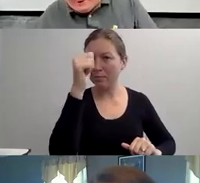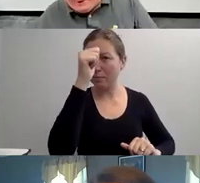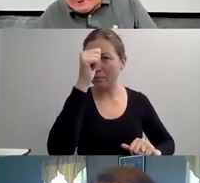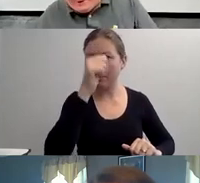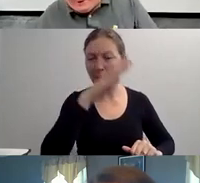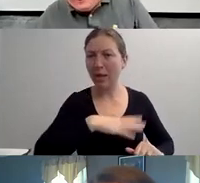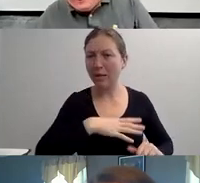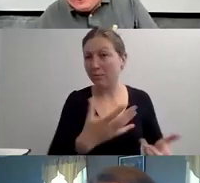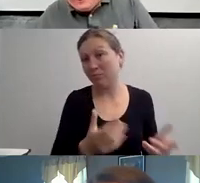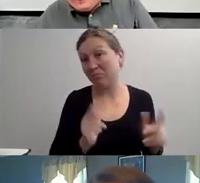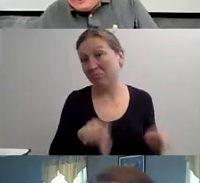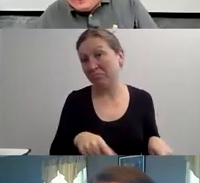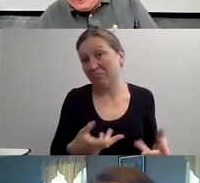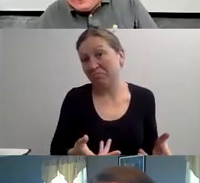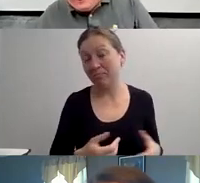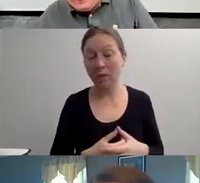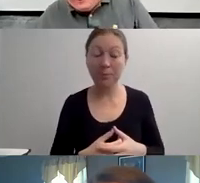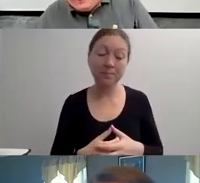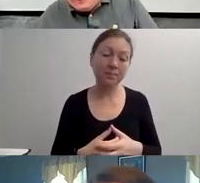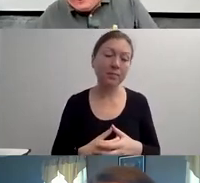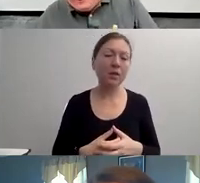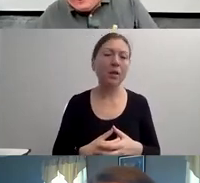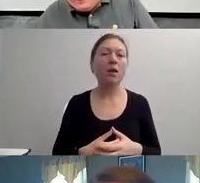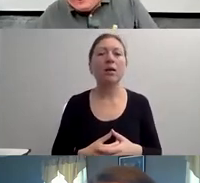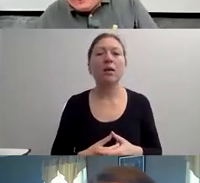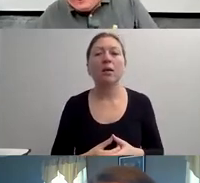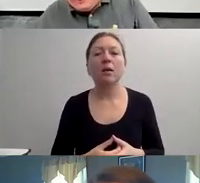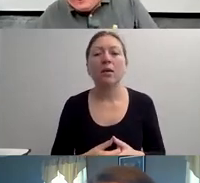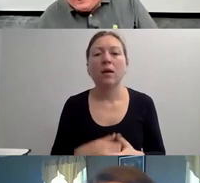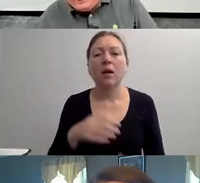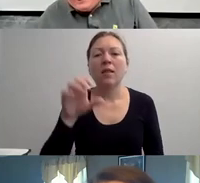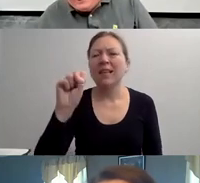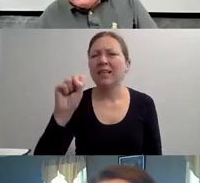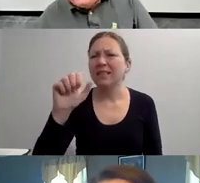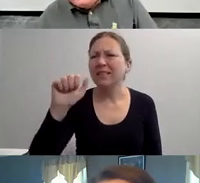IS DENIED. IT'S BLACK OR WHITE. THEY BASICALLY POSE A PROBLEM.